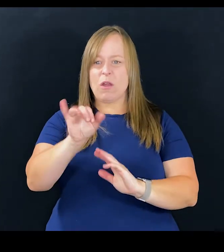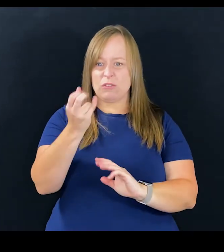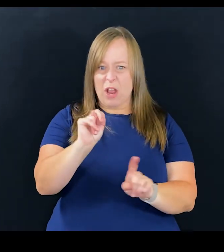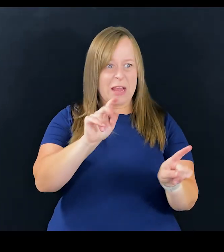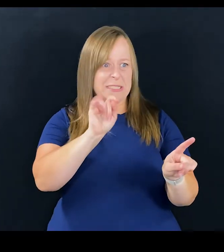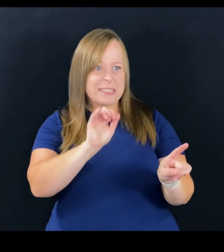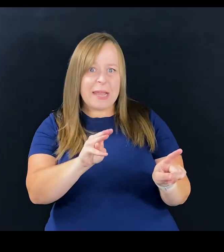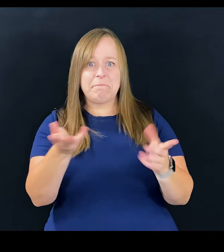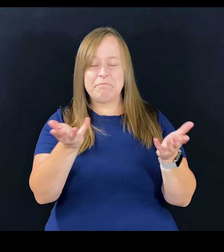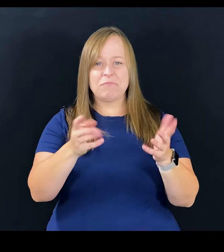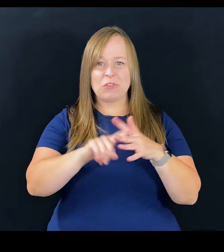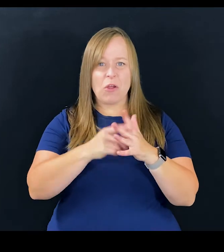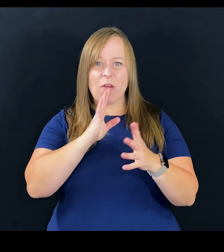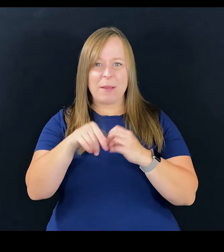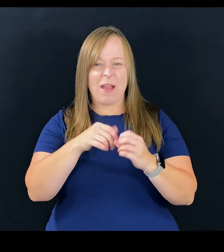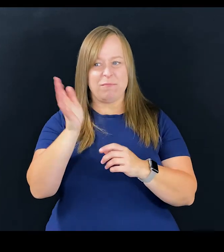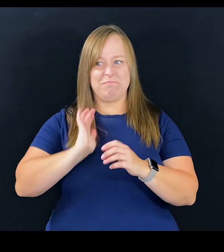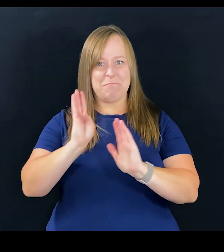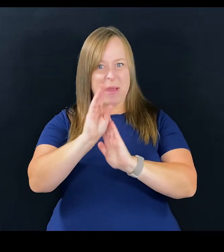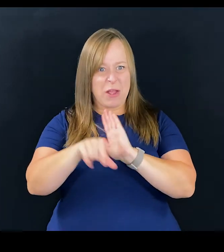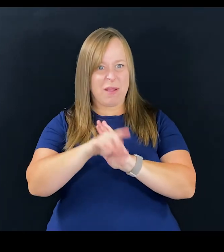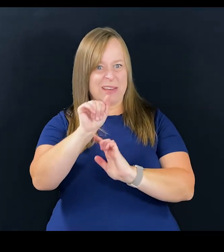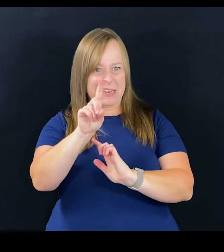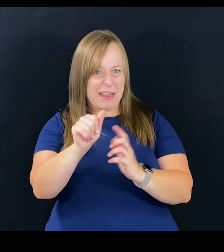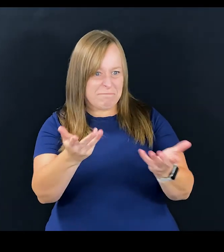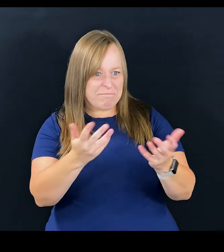John, Tim, let's start by talking about the background of it to begin with.